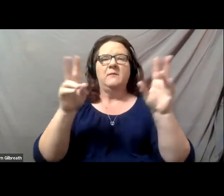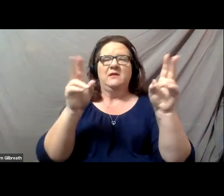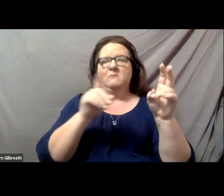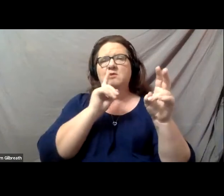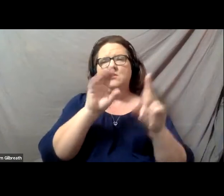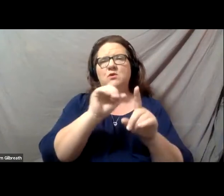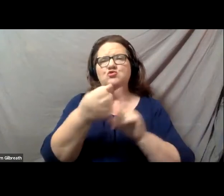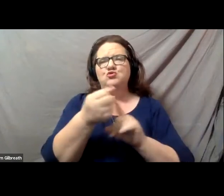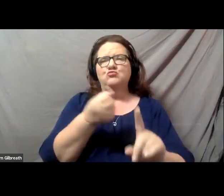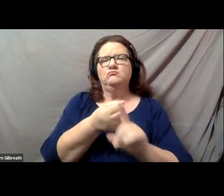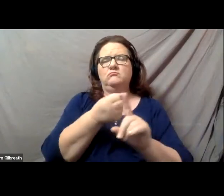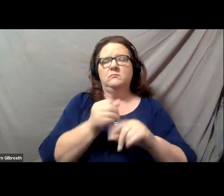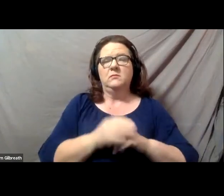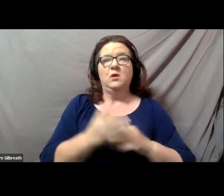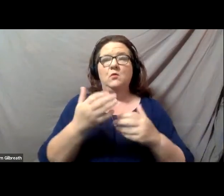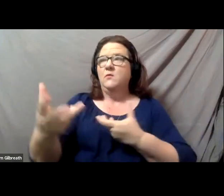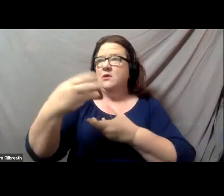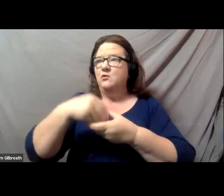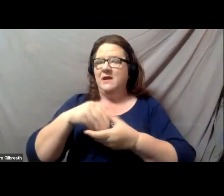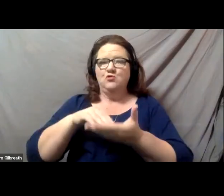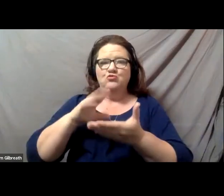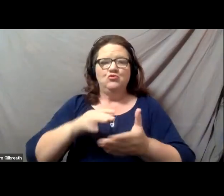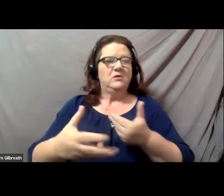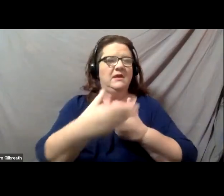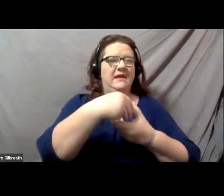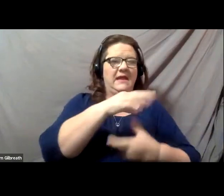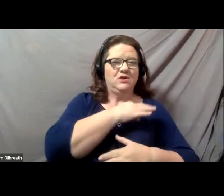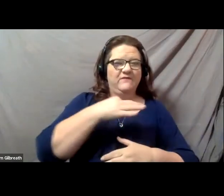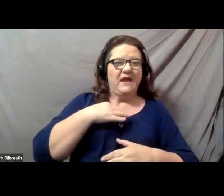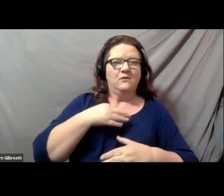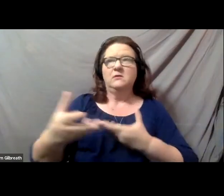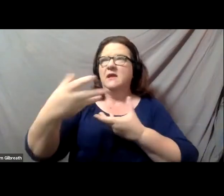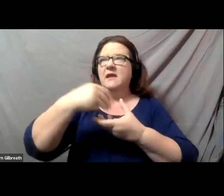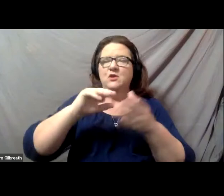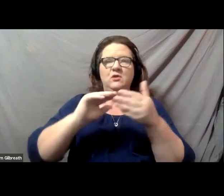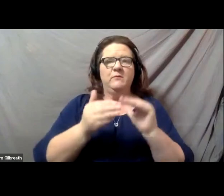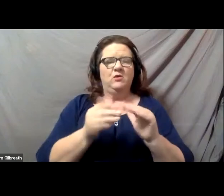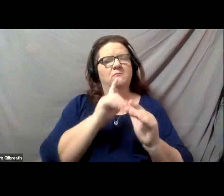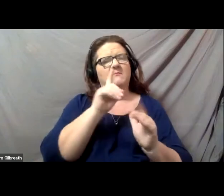The point is to engage our students, our faculty, and the community at-large in this important dialogue.